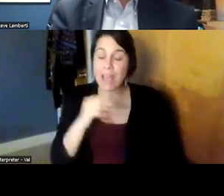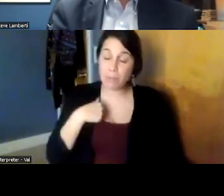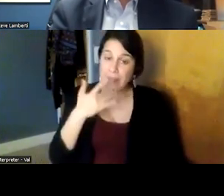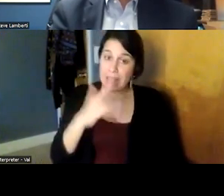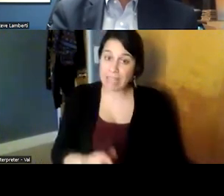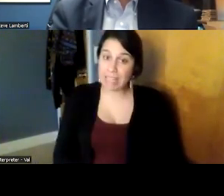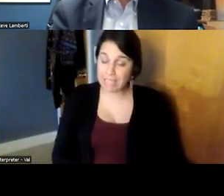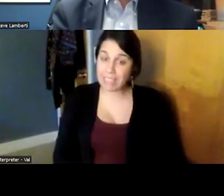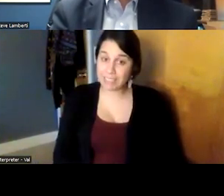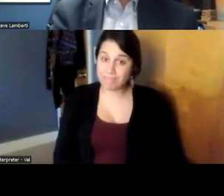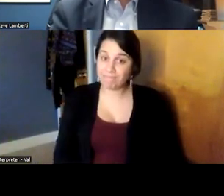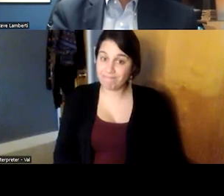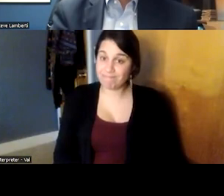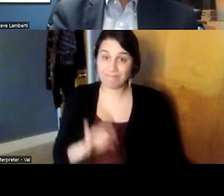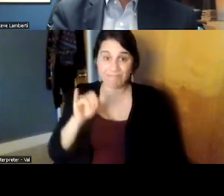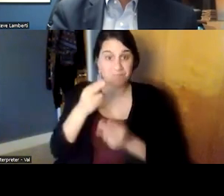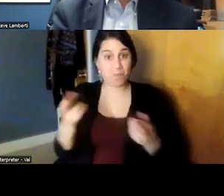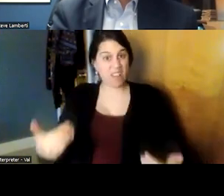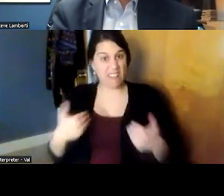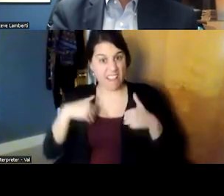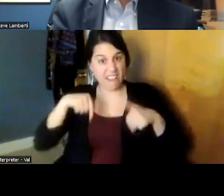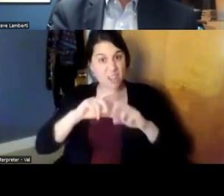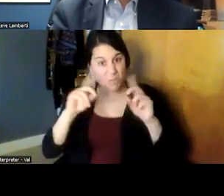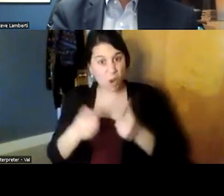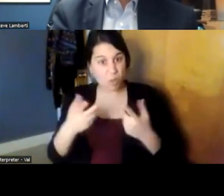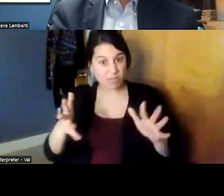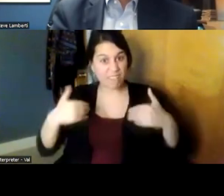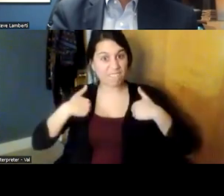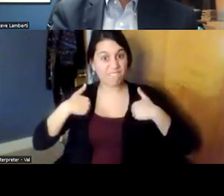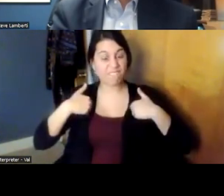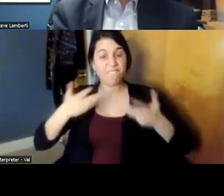this resource in our department and we were able to you know when kovid shut the world down two